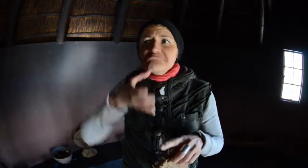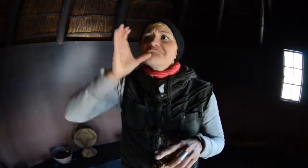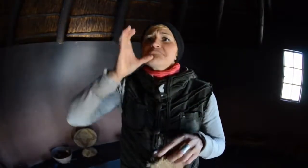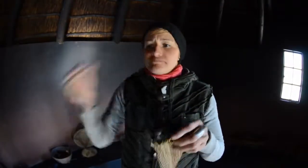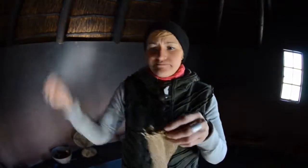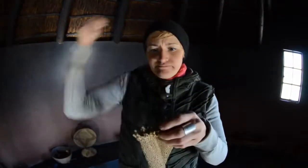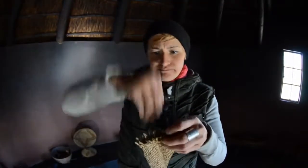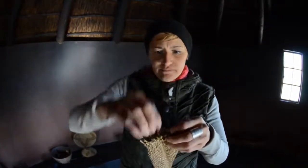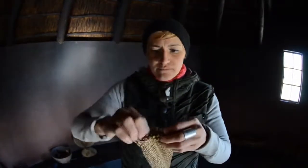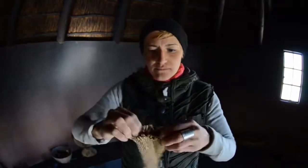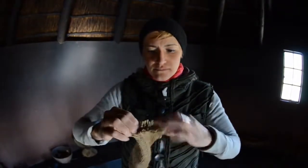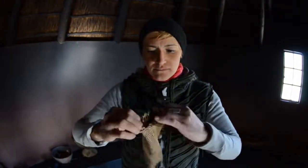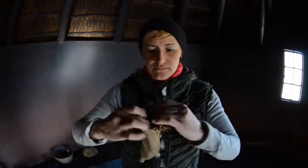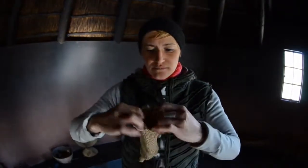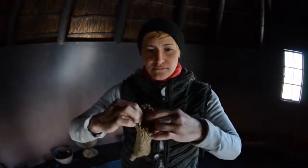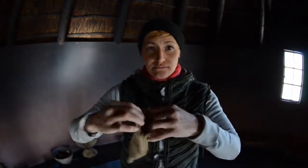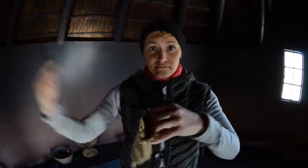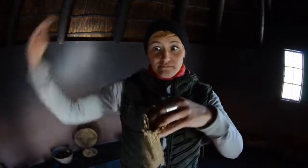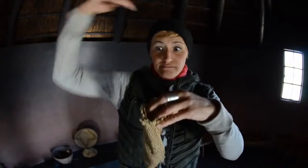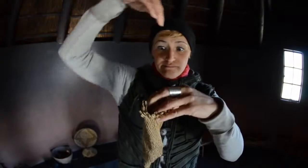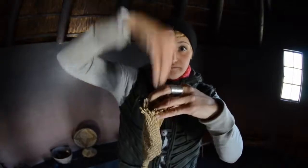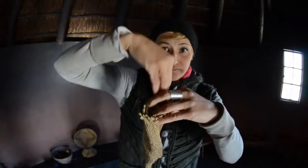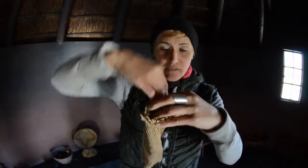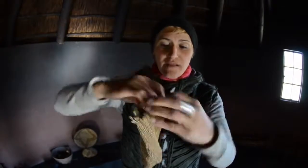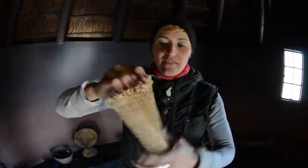used for fruit or drink, you put it